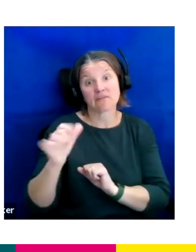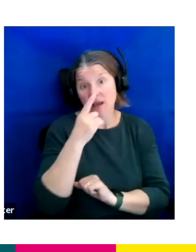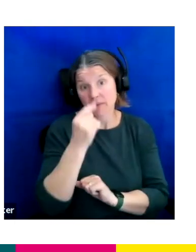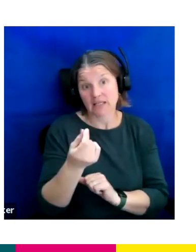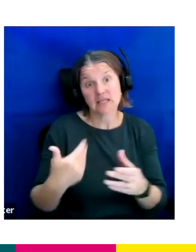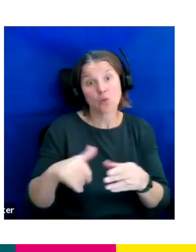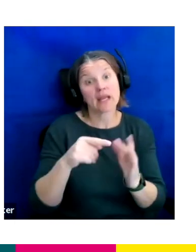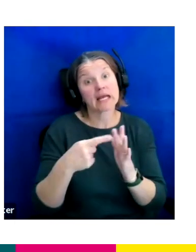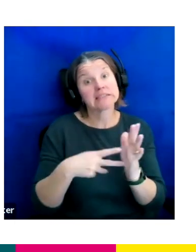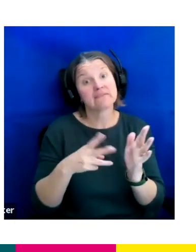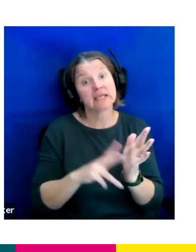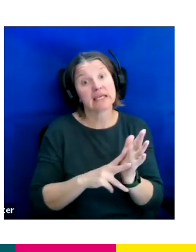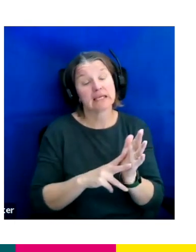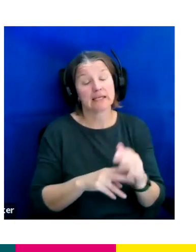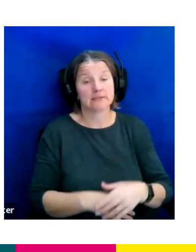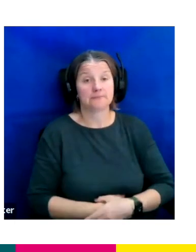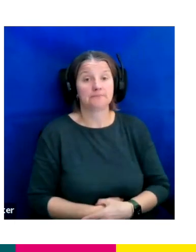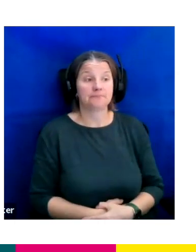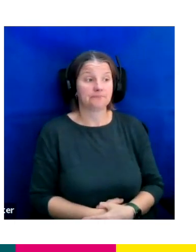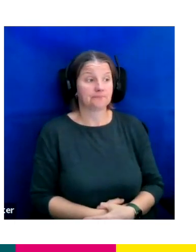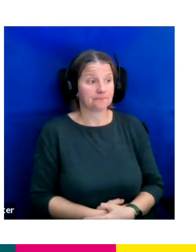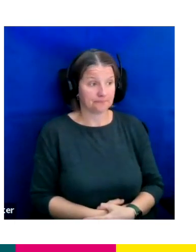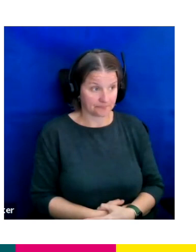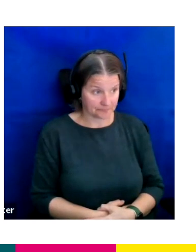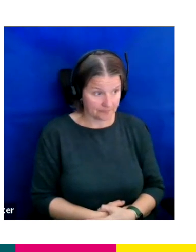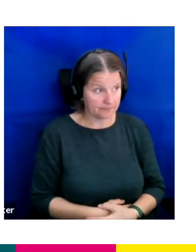Next slide. Thank you very much.